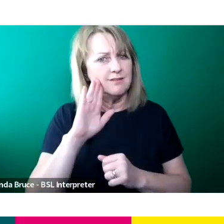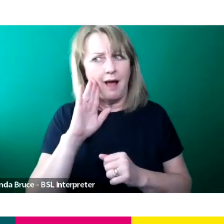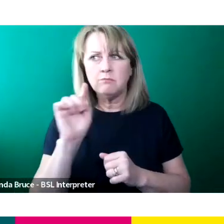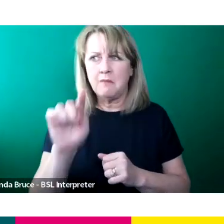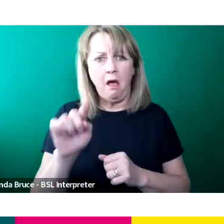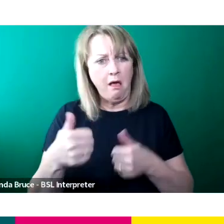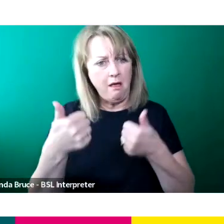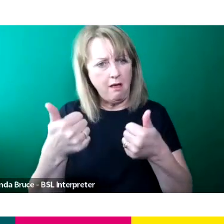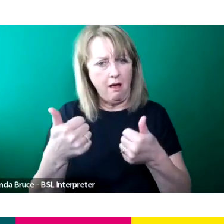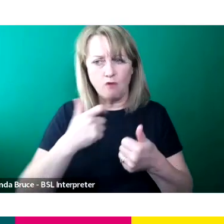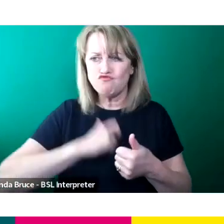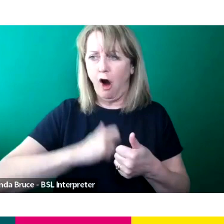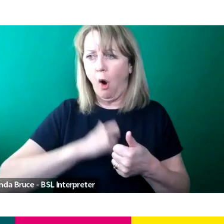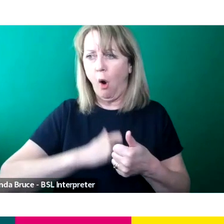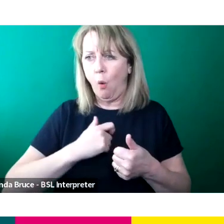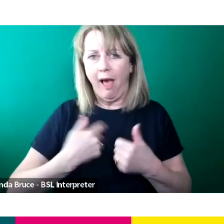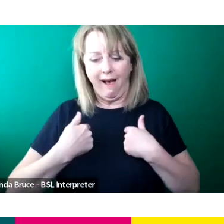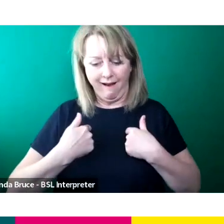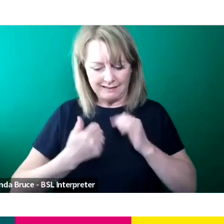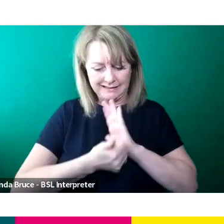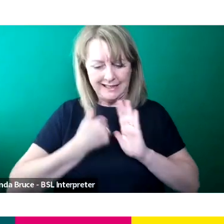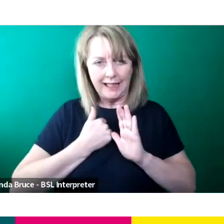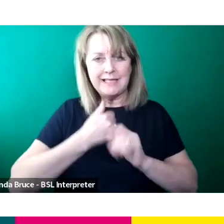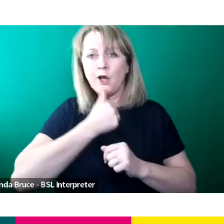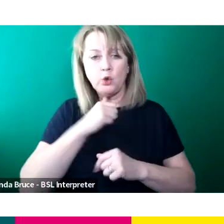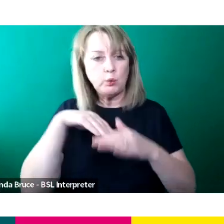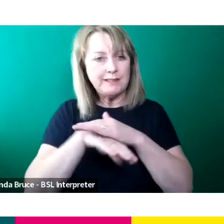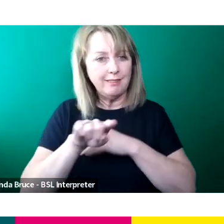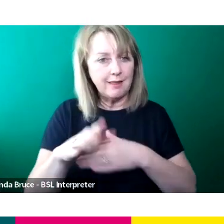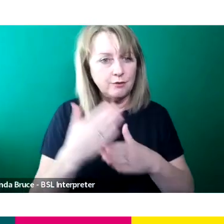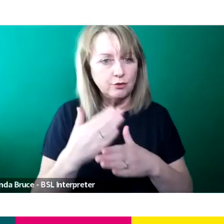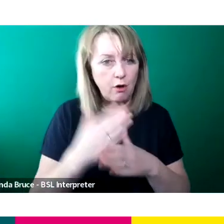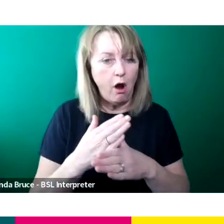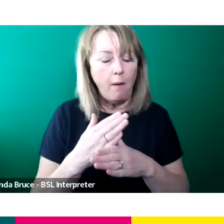be quite good at a lot of transferable skills and I feel like with the knowledge of understanding